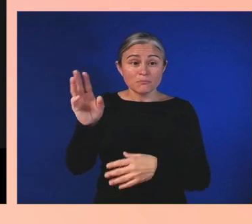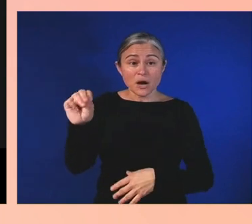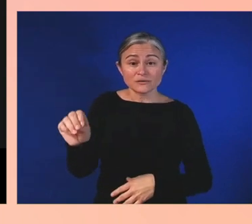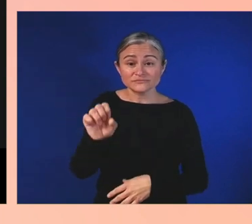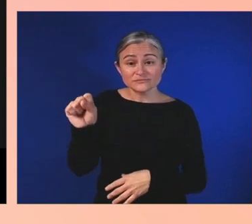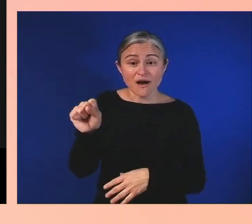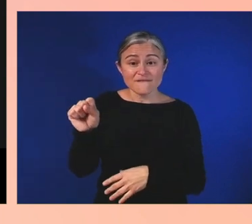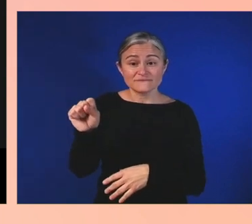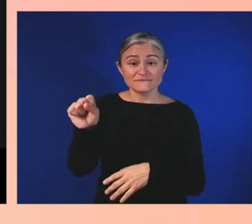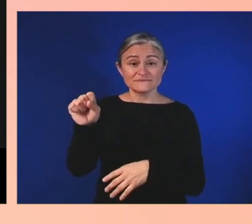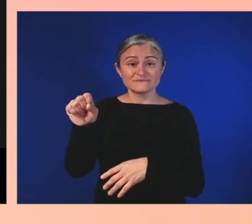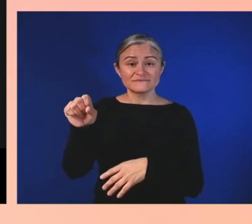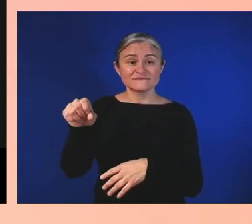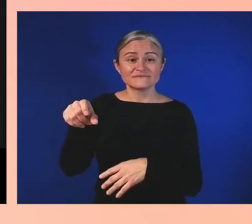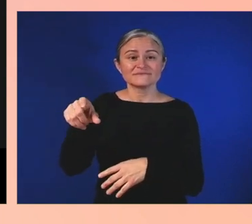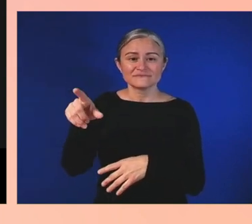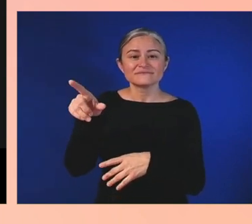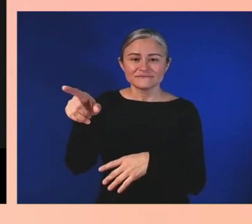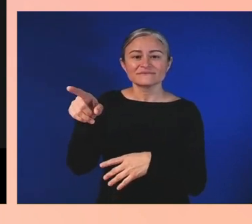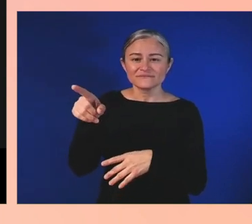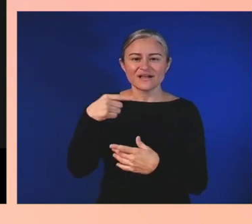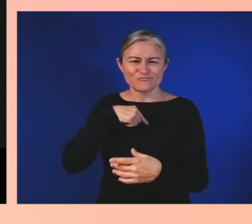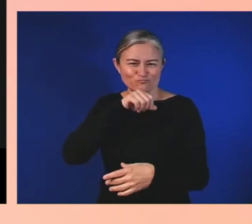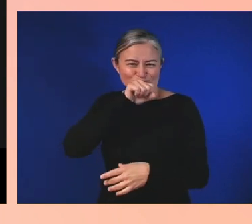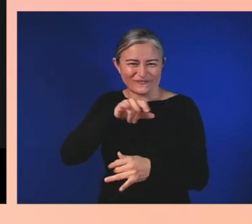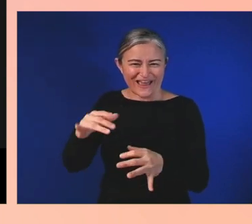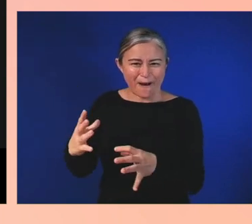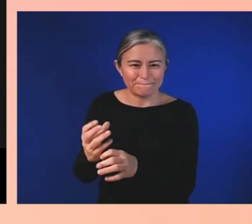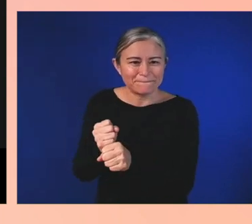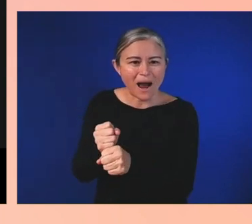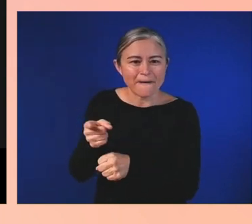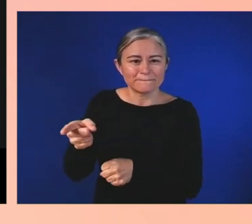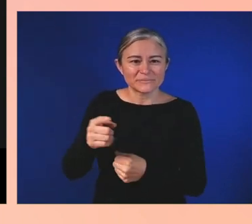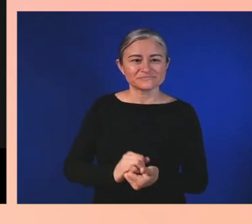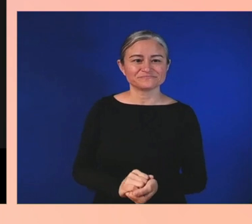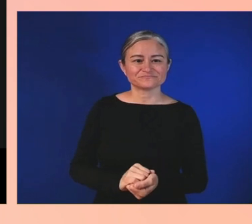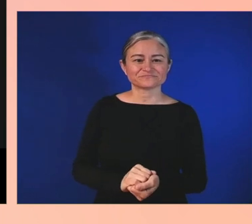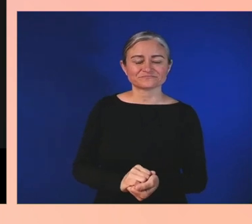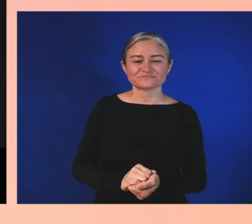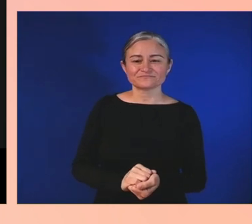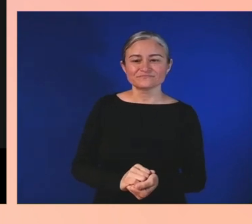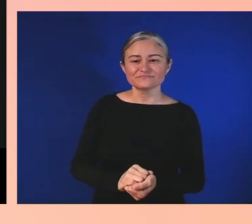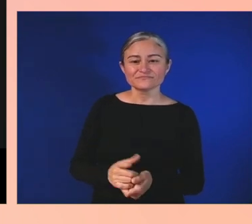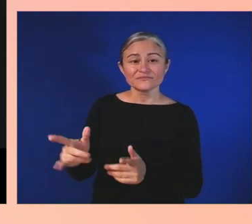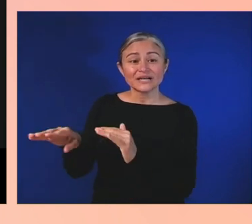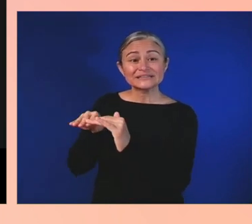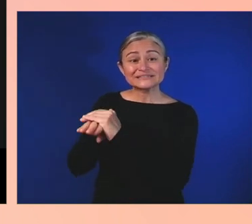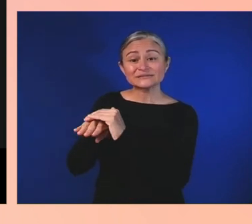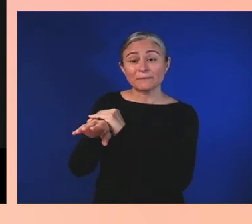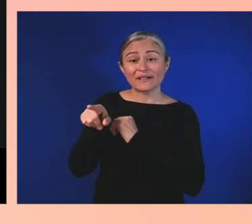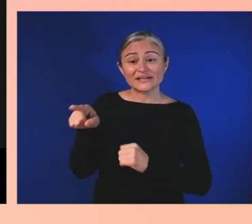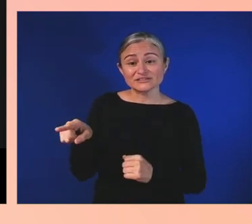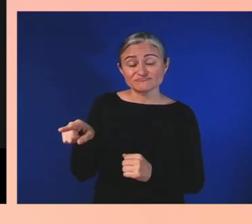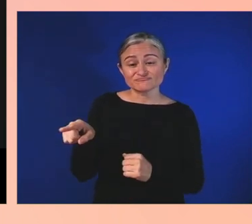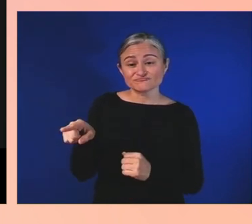That couples accessibility validation with players with disabilities giving feedback, actually,